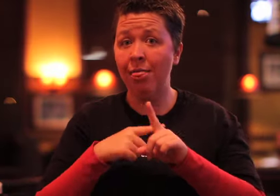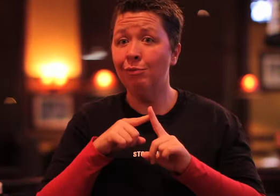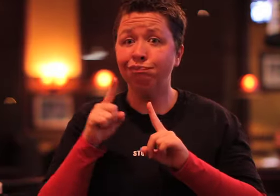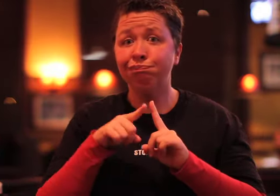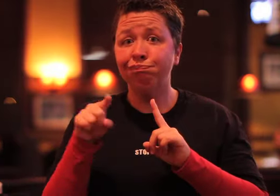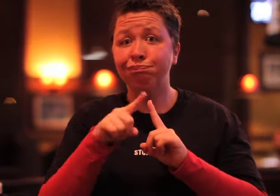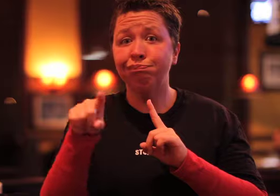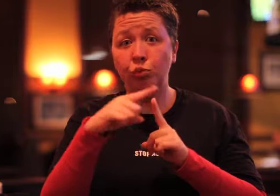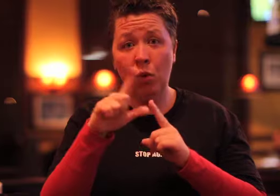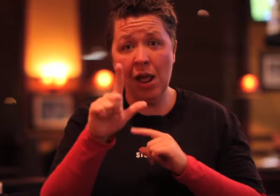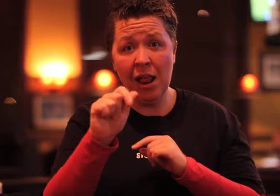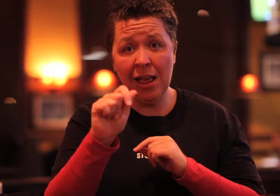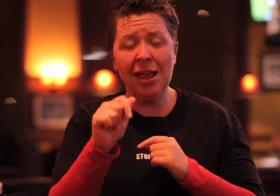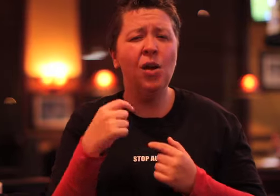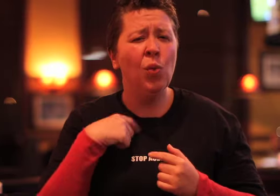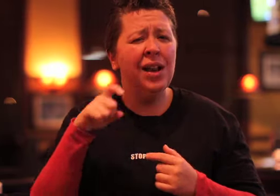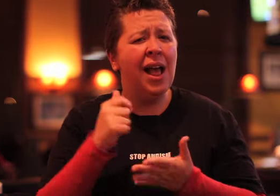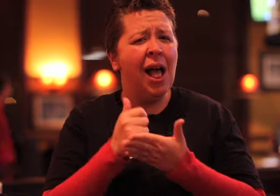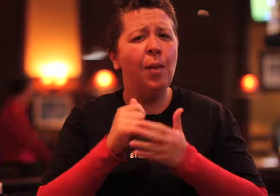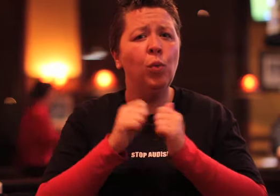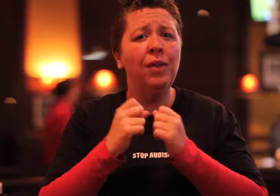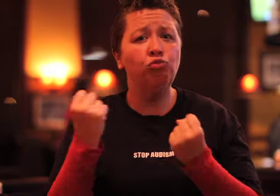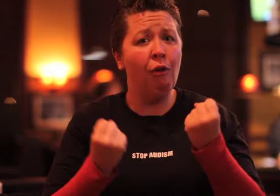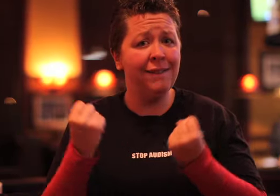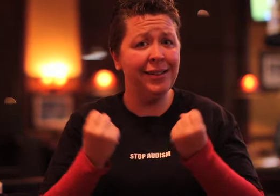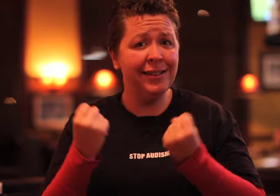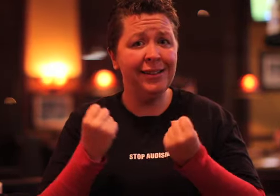During the walk to Los Angeles we need help with driving-